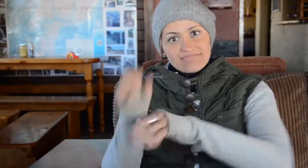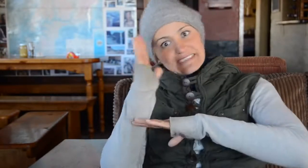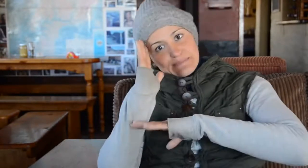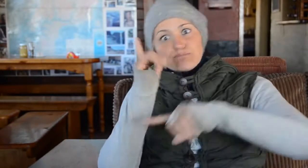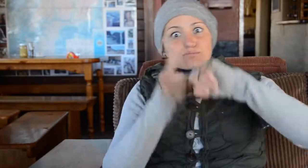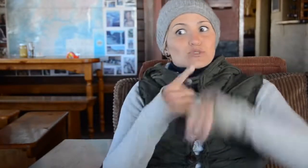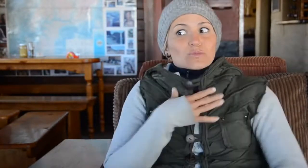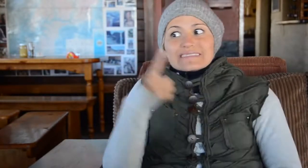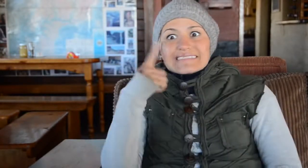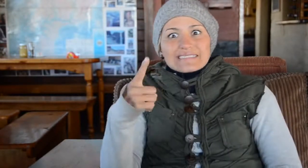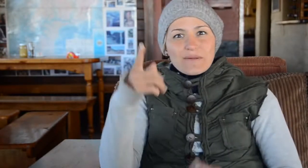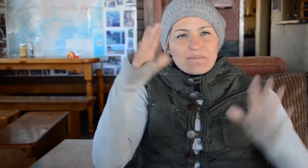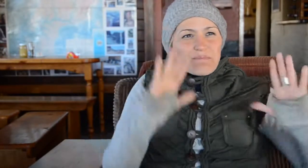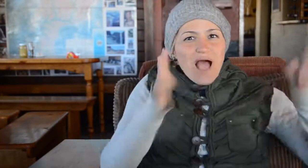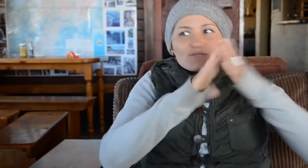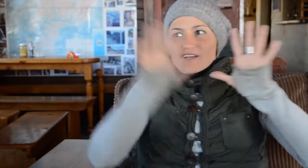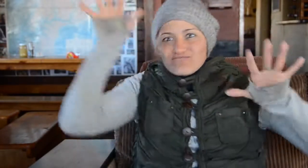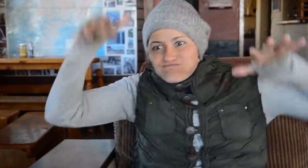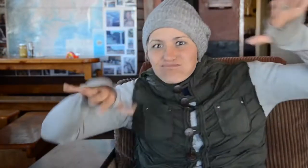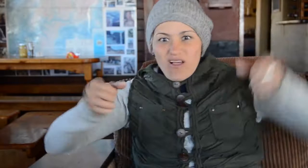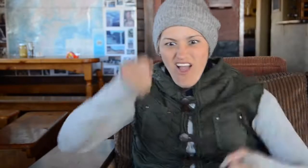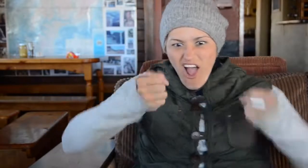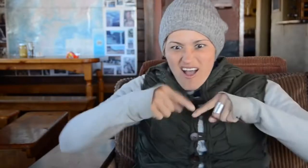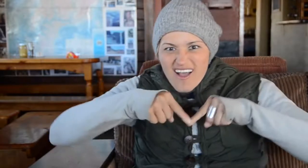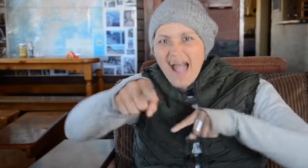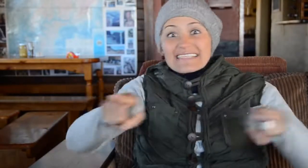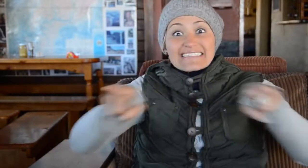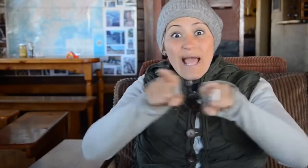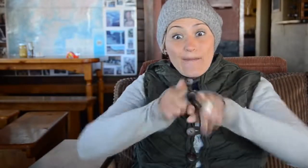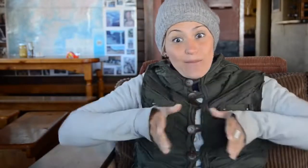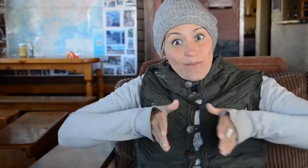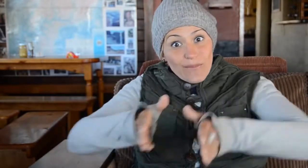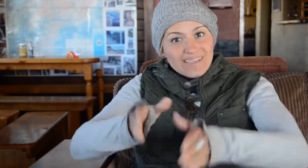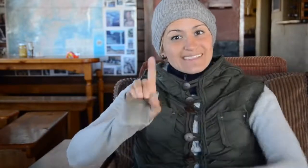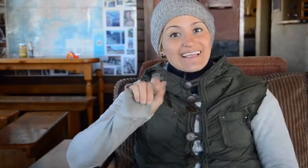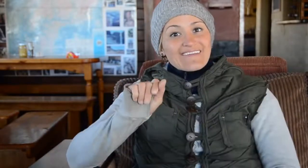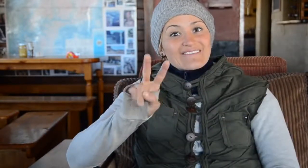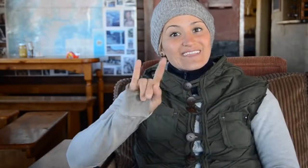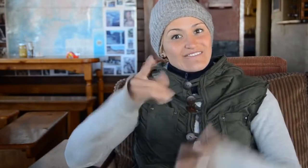in order to arrive at the hotel in time and be able to see the mountains